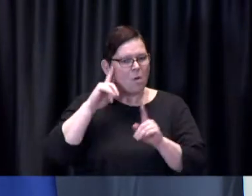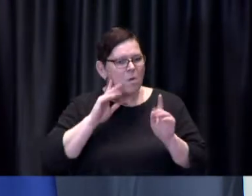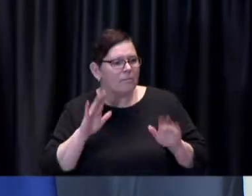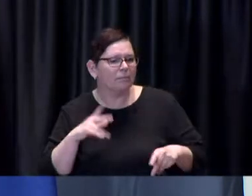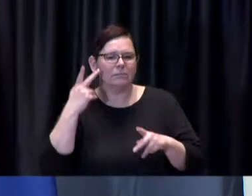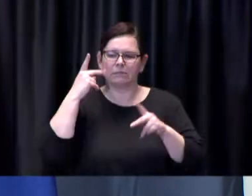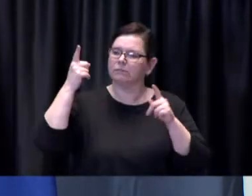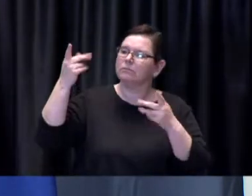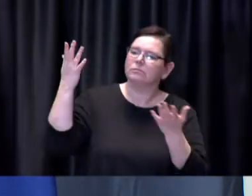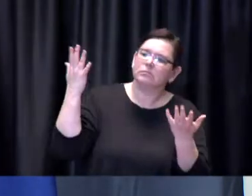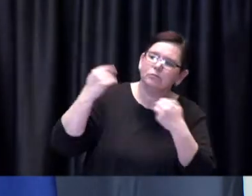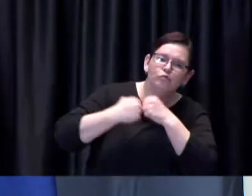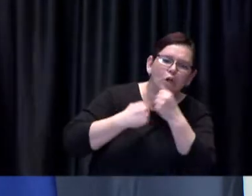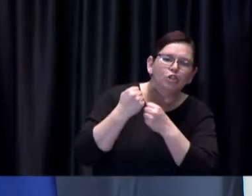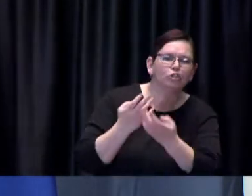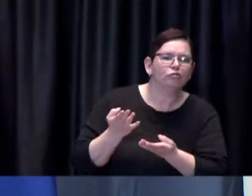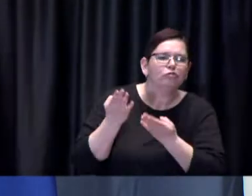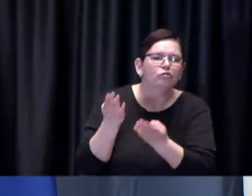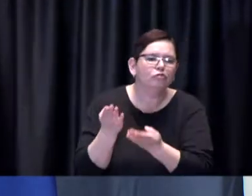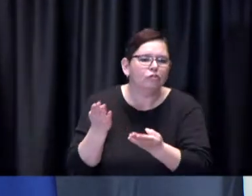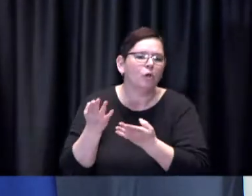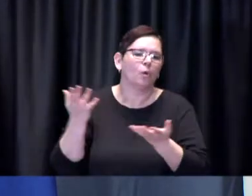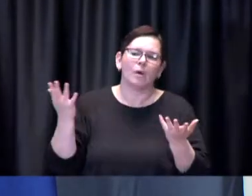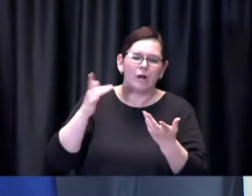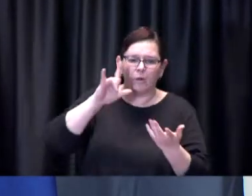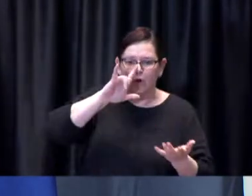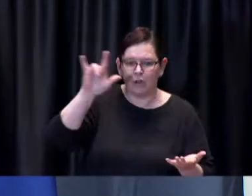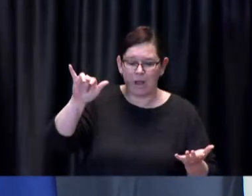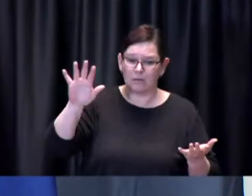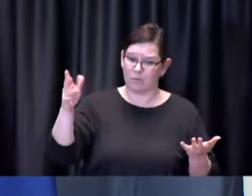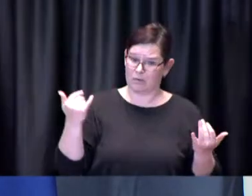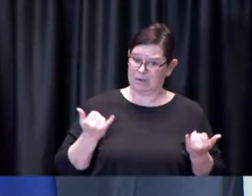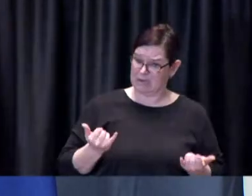and that all I'm saying today and Dr. de Villa obviously will want to chime in if she feels differently